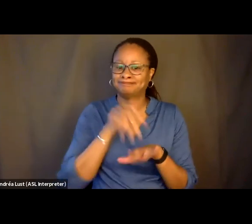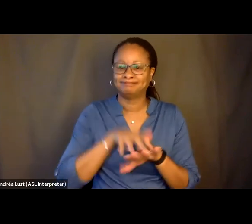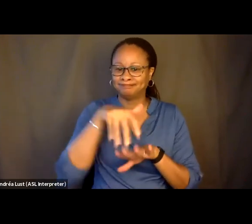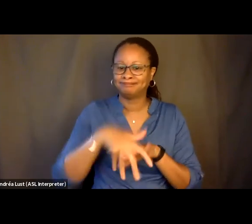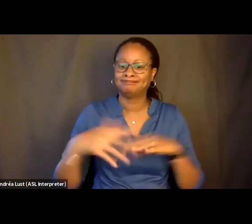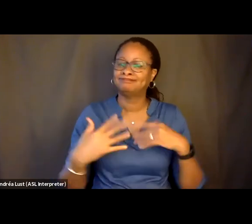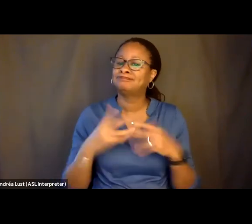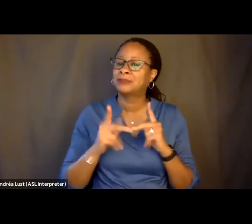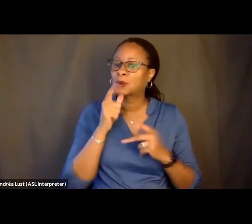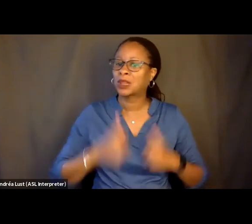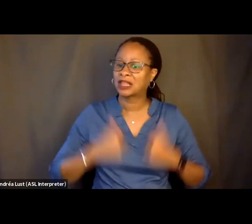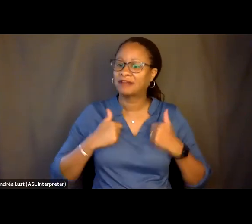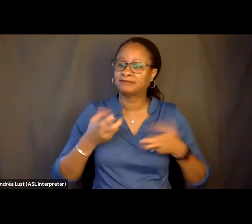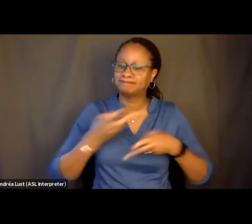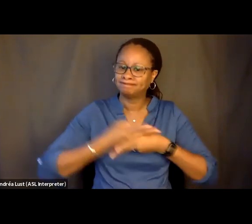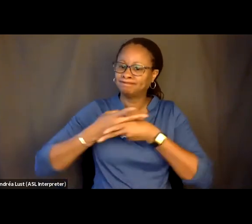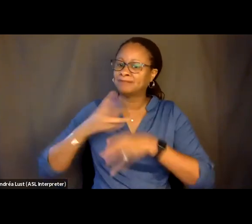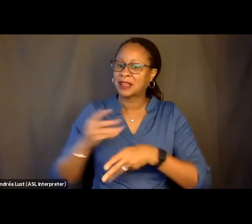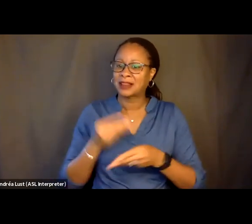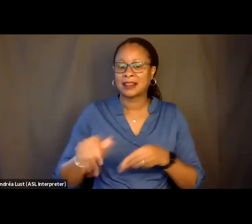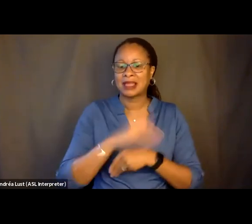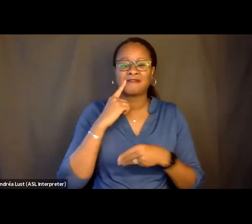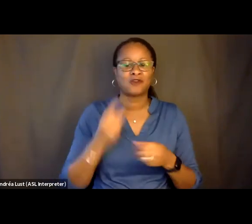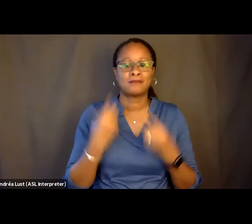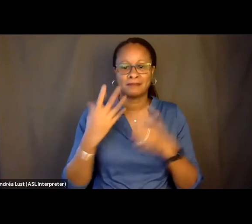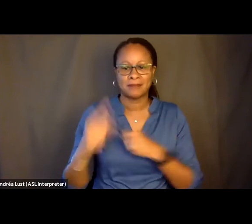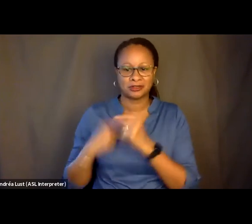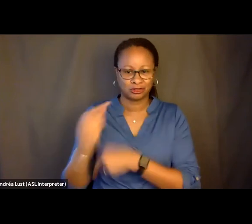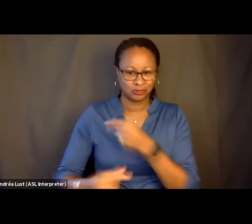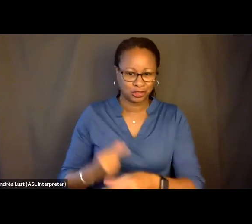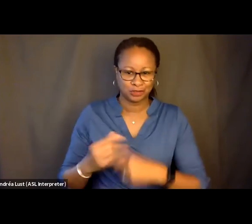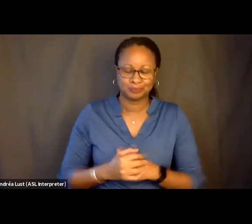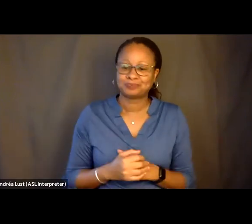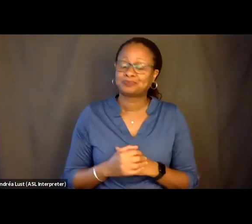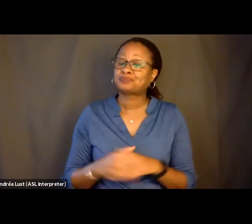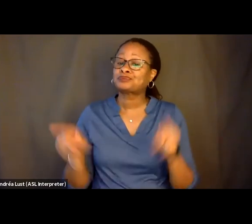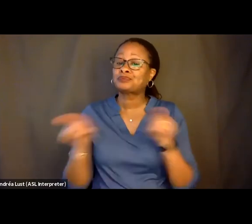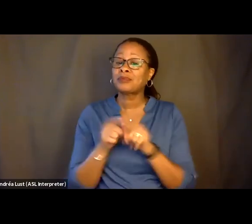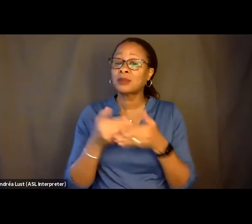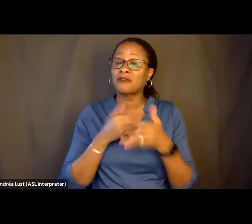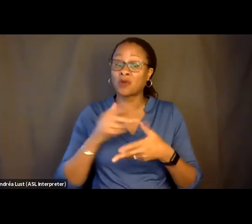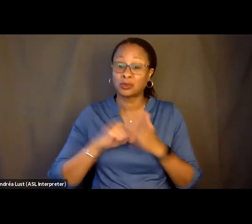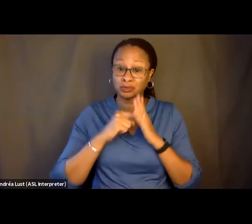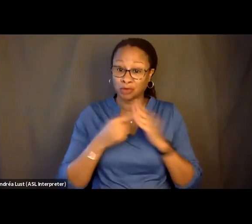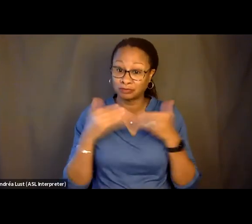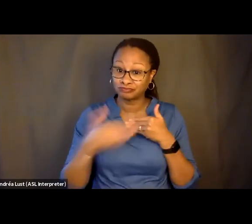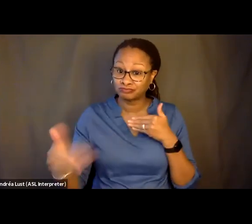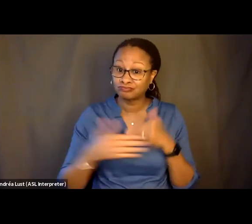who have been stewards of this land for generations. And also, before we get started, I'd like to thank our media